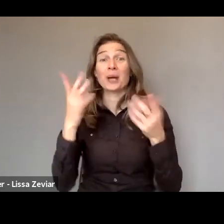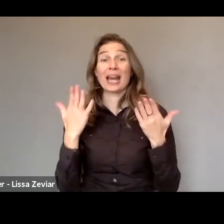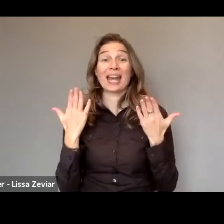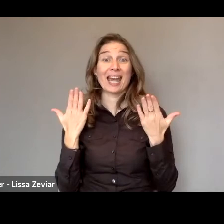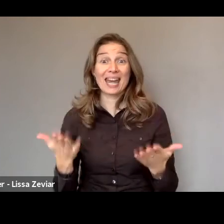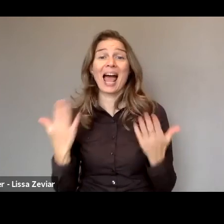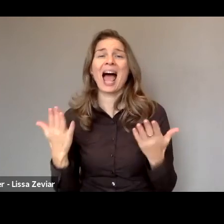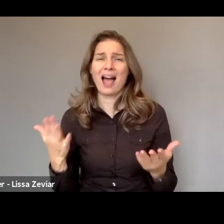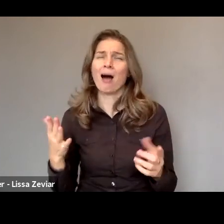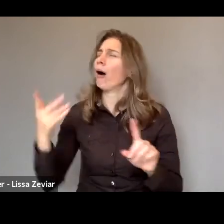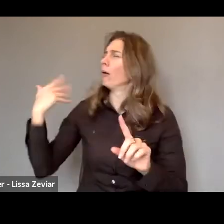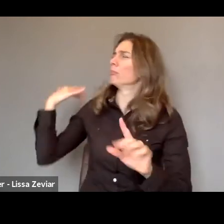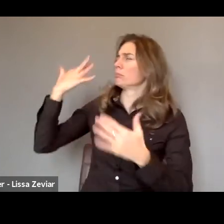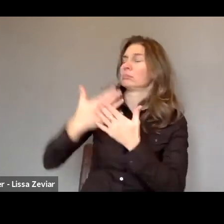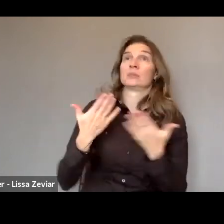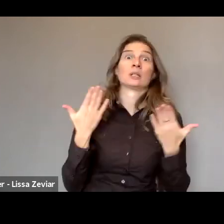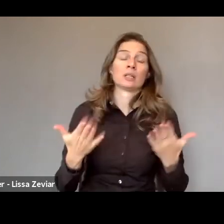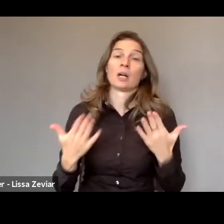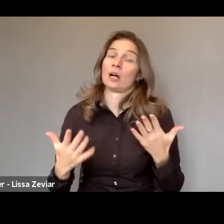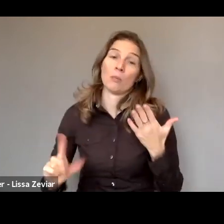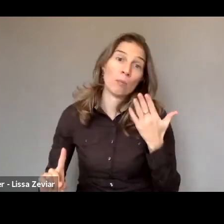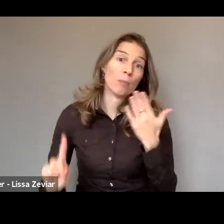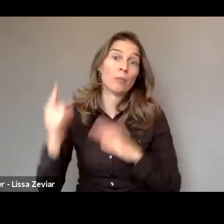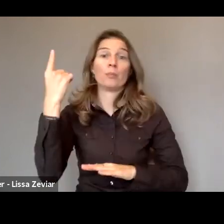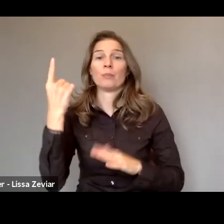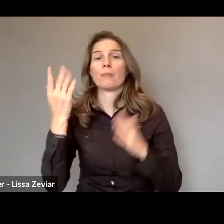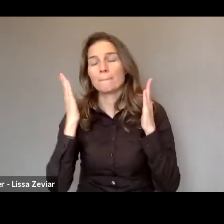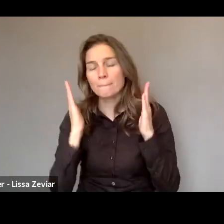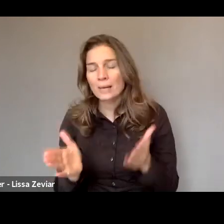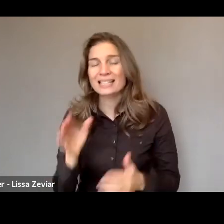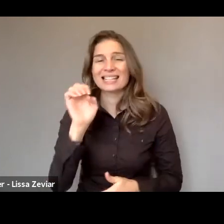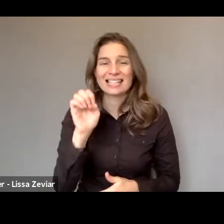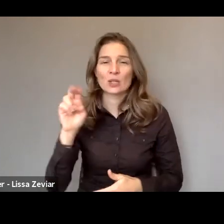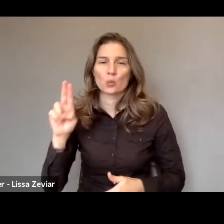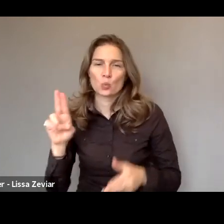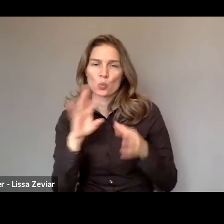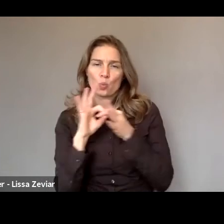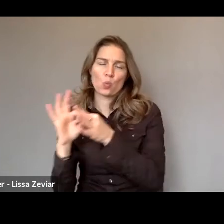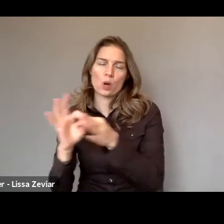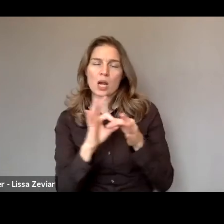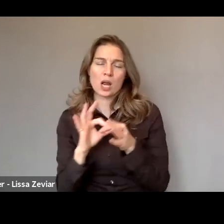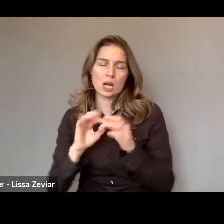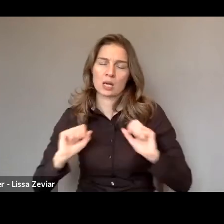what is absolutely necessary is to have EU coordinated action to end violence against women and girls.